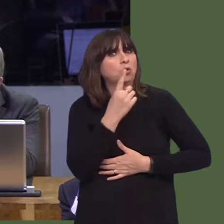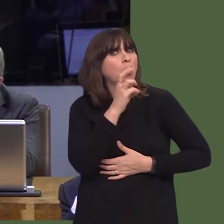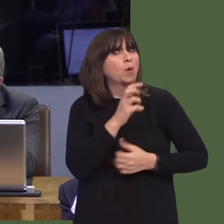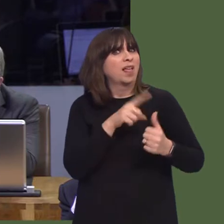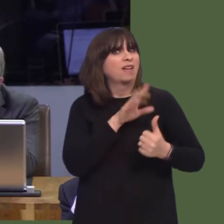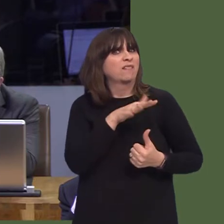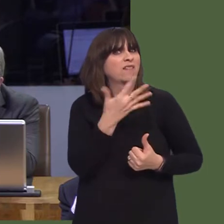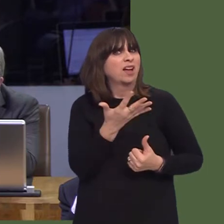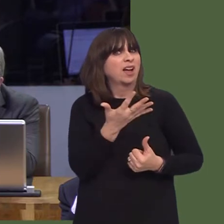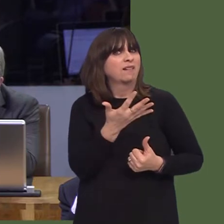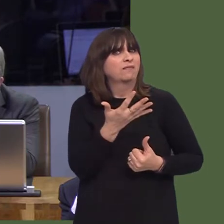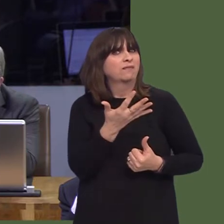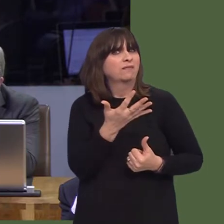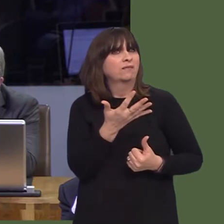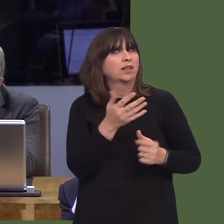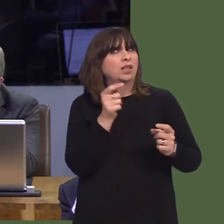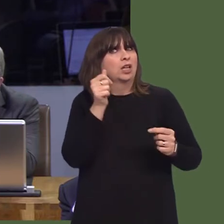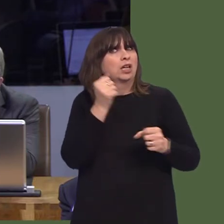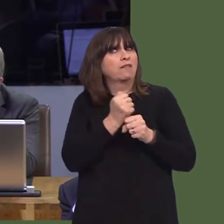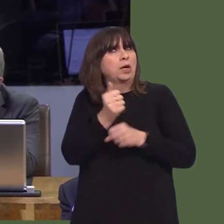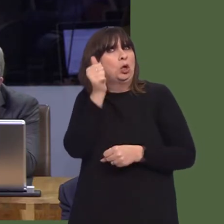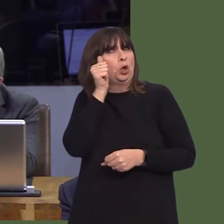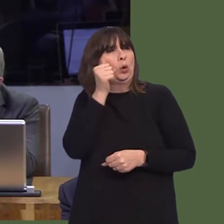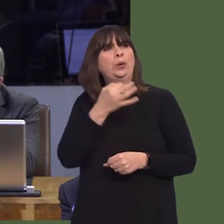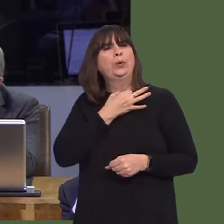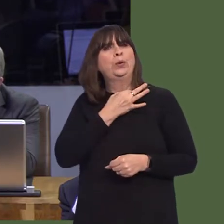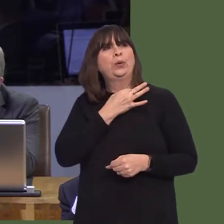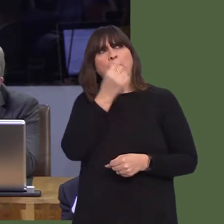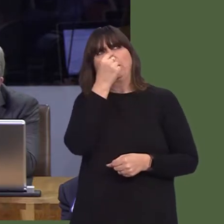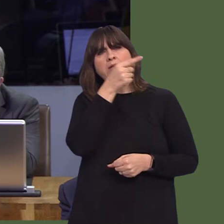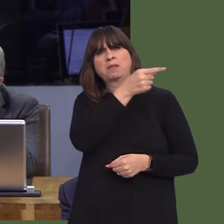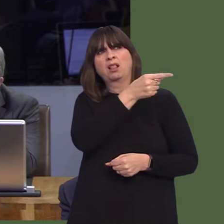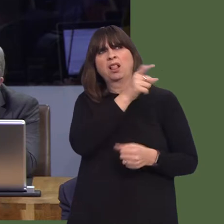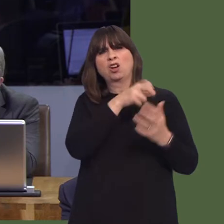in place to ensure that staff feel supported beyond the words that we as politicians express.